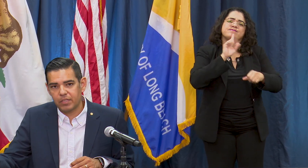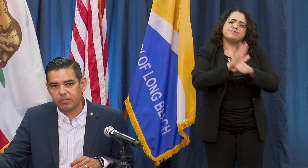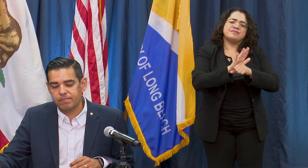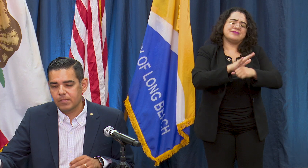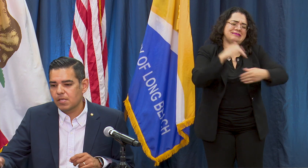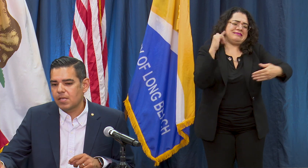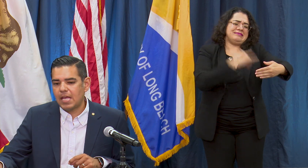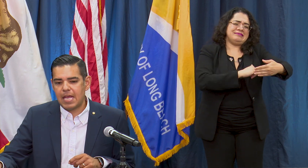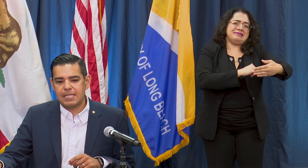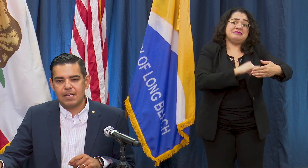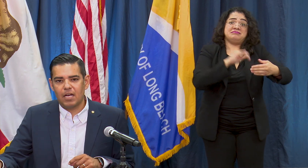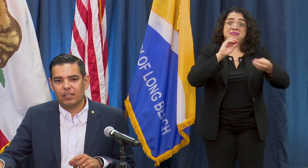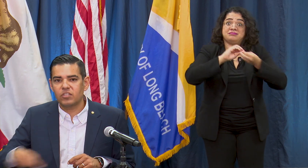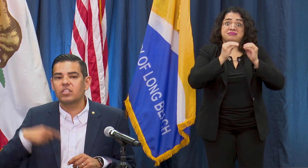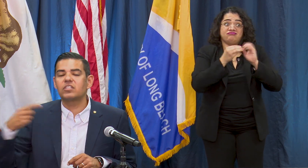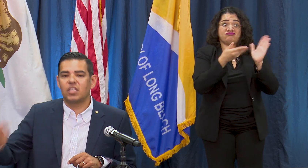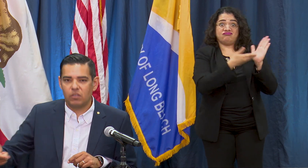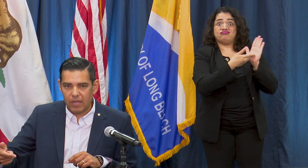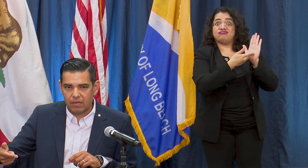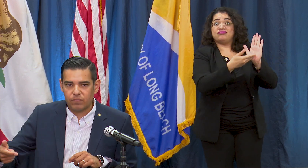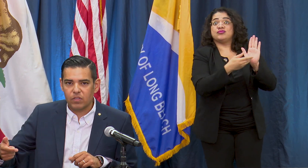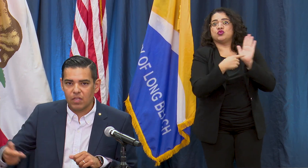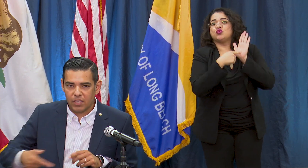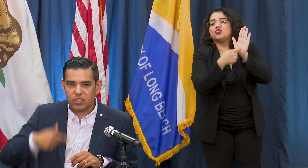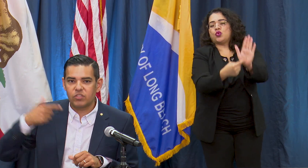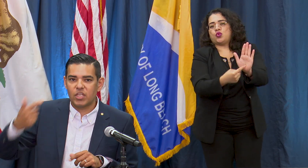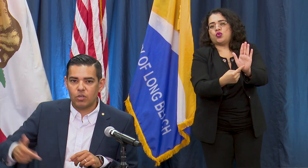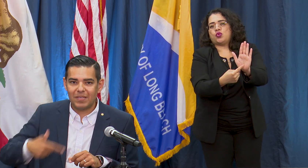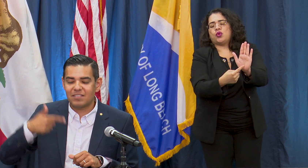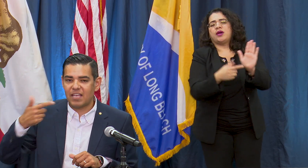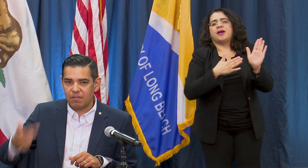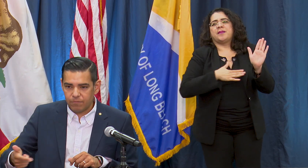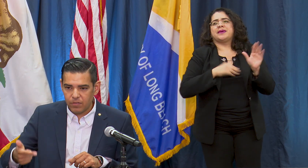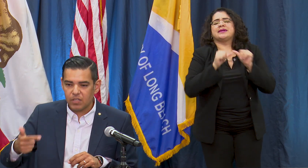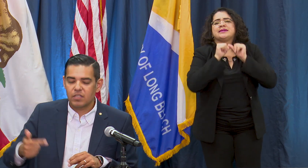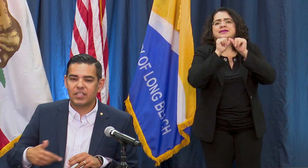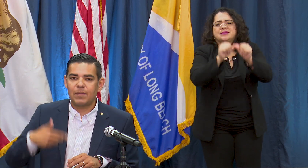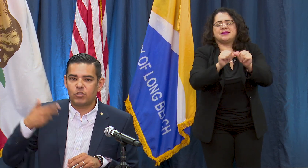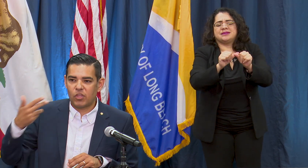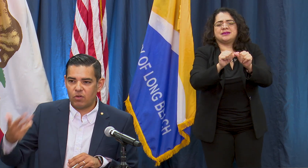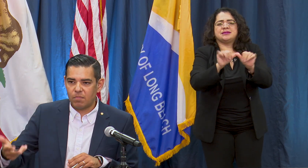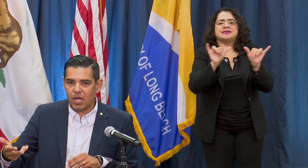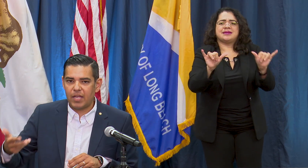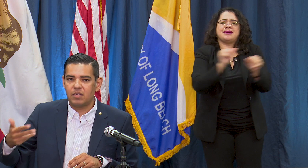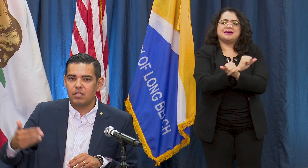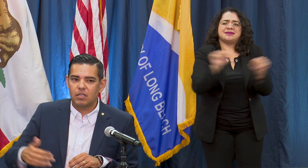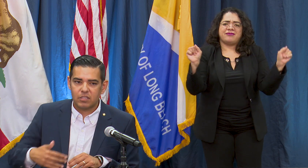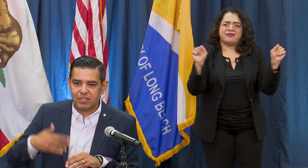and let's continue that. Let's continue to be safe, to keep each other in mind, to